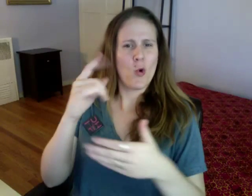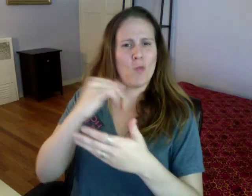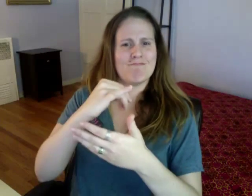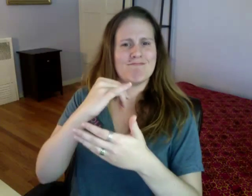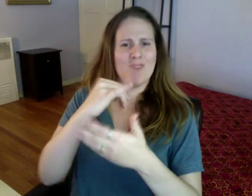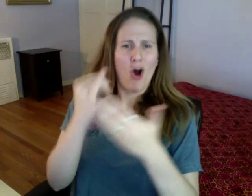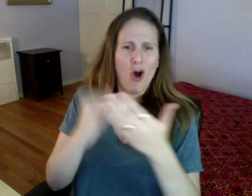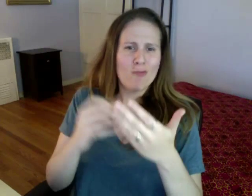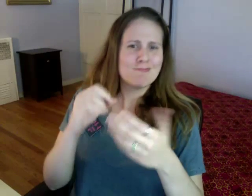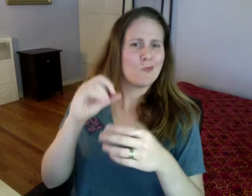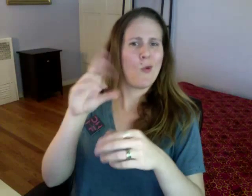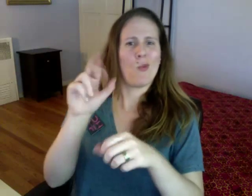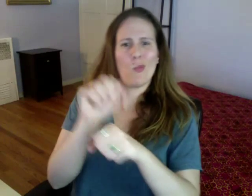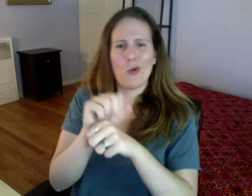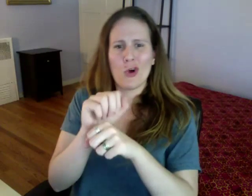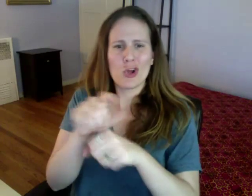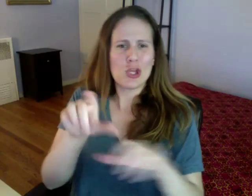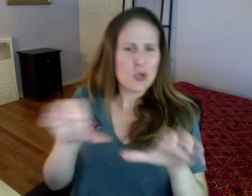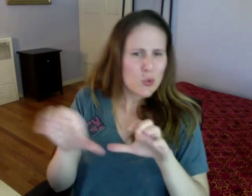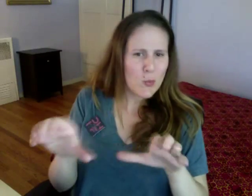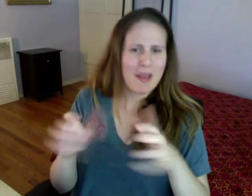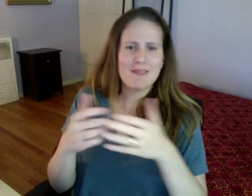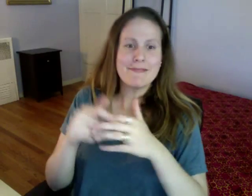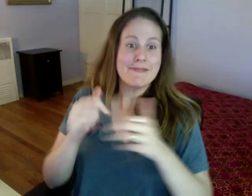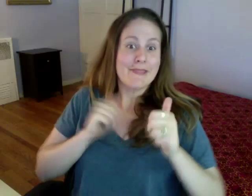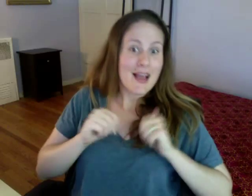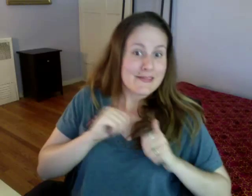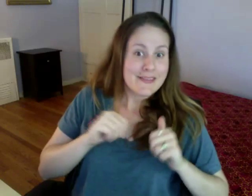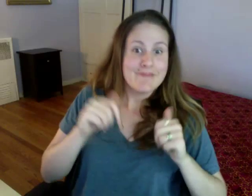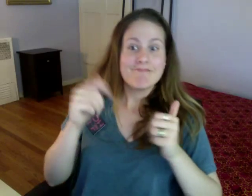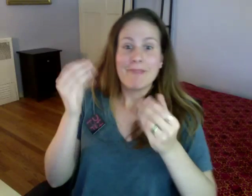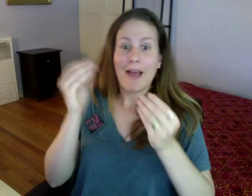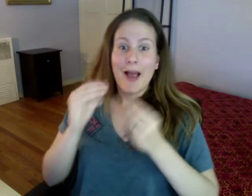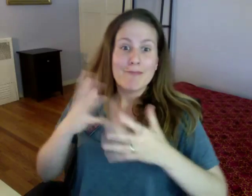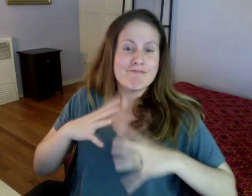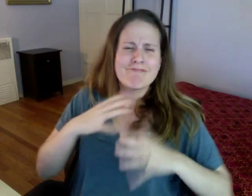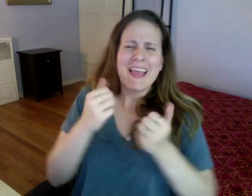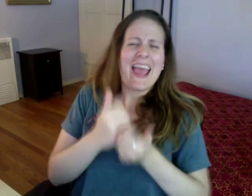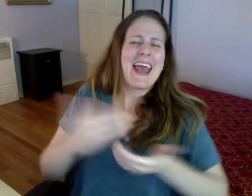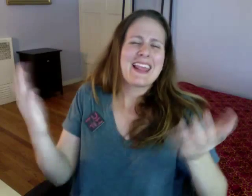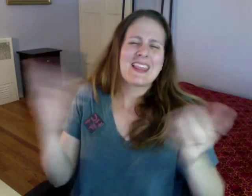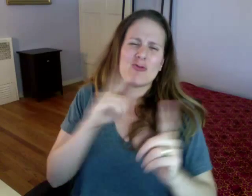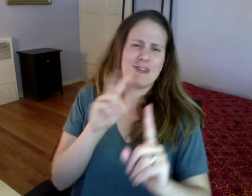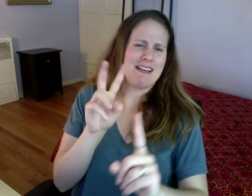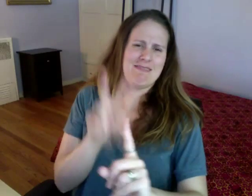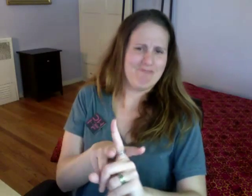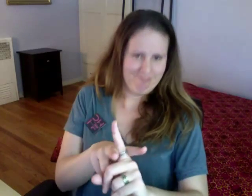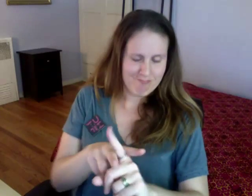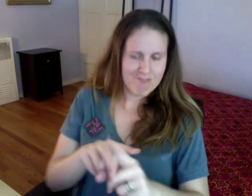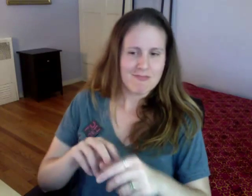For your art, the work you're doing, or even acting, makeup, wardrobe, anything really..